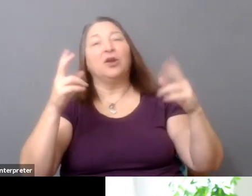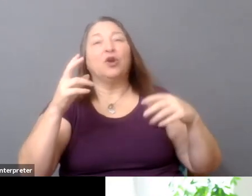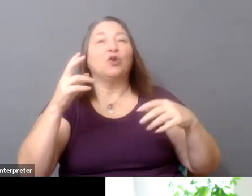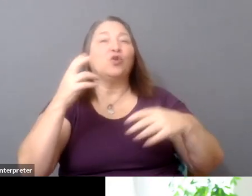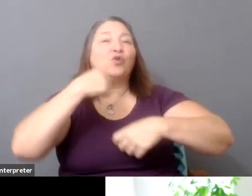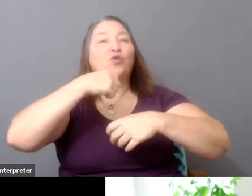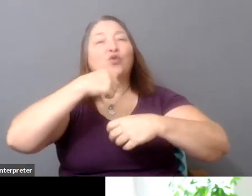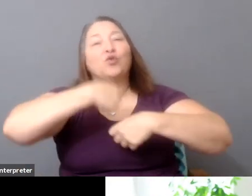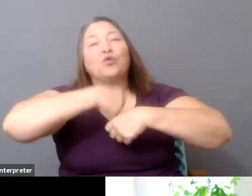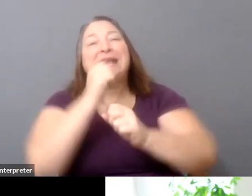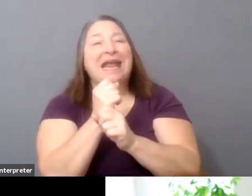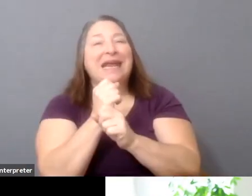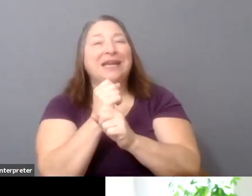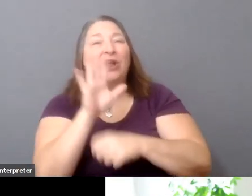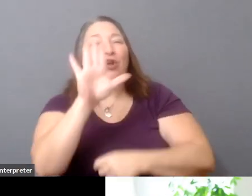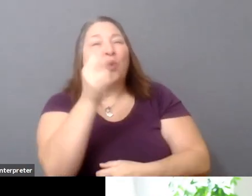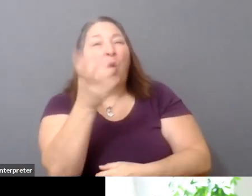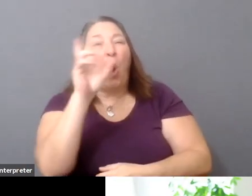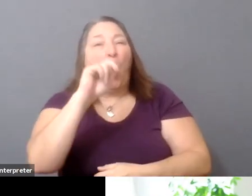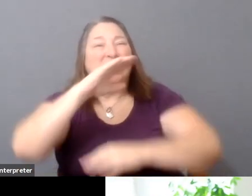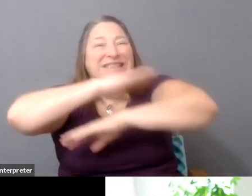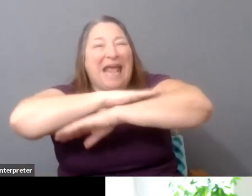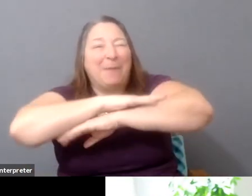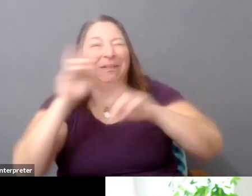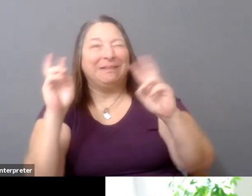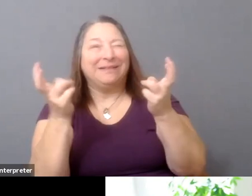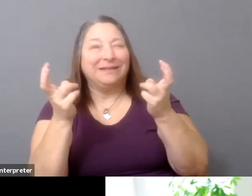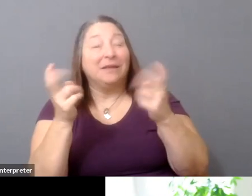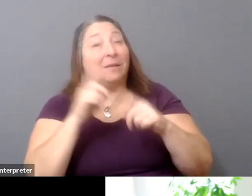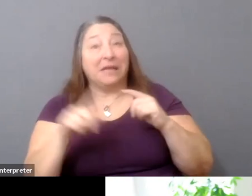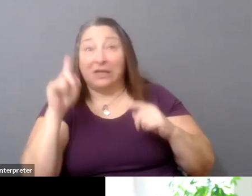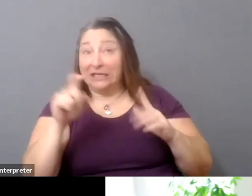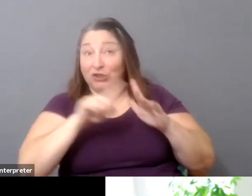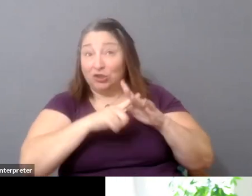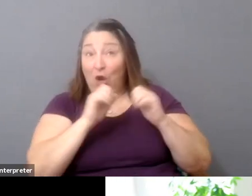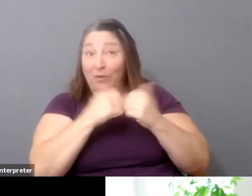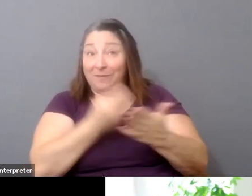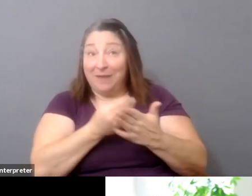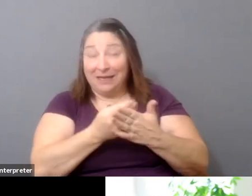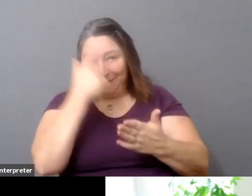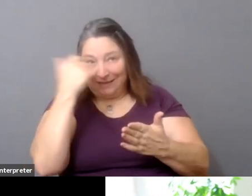think it's also starting with the money because, you know, any sort of optionality that you're going to want is going to need to come from that.